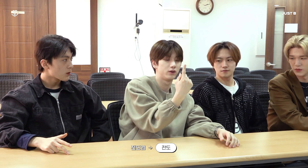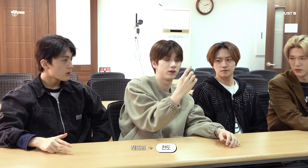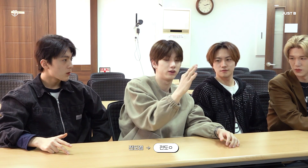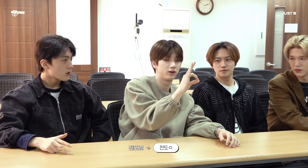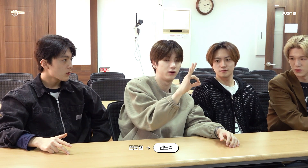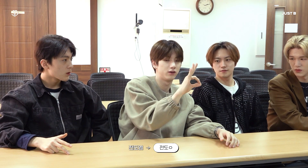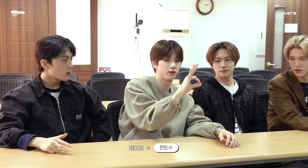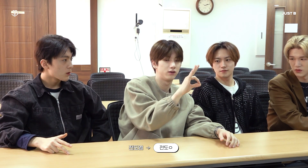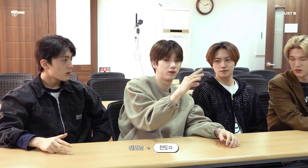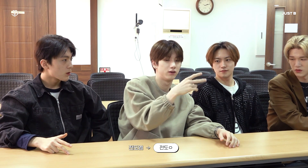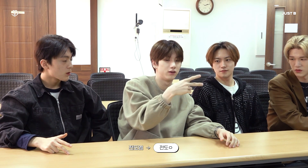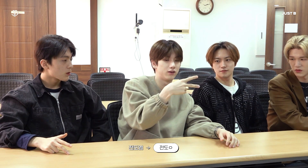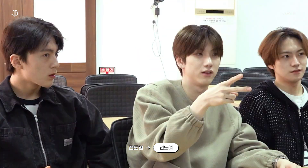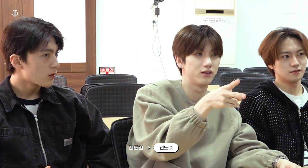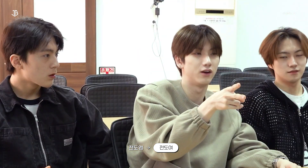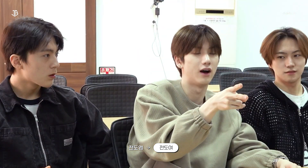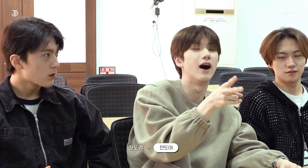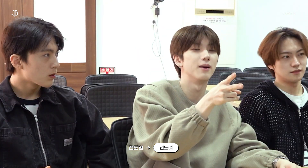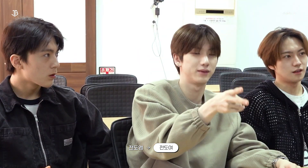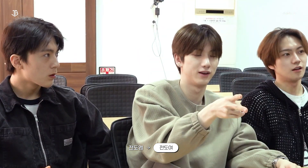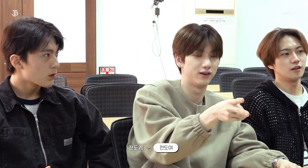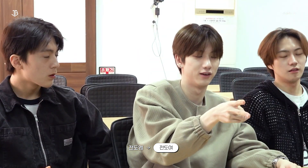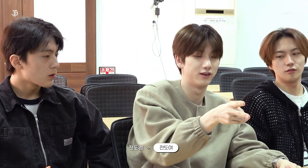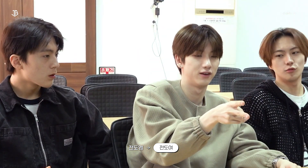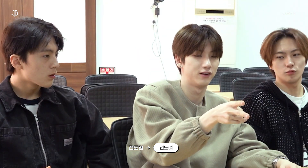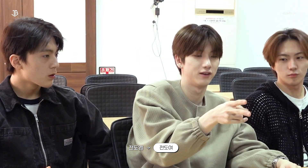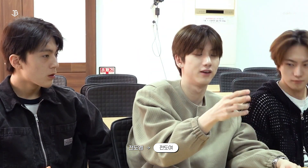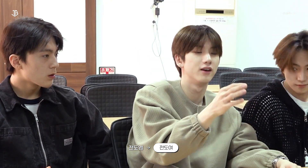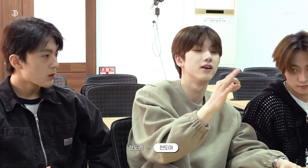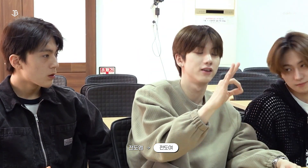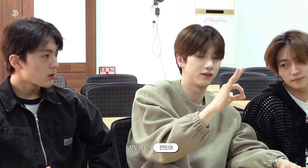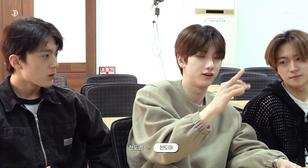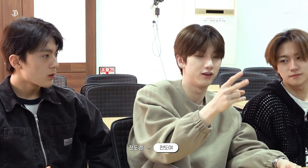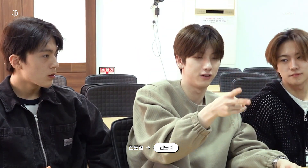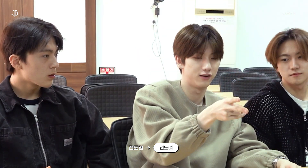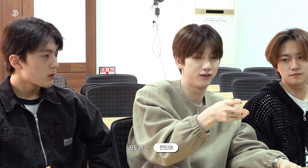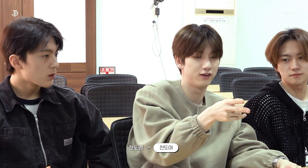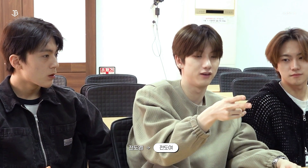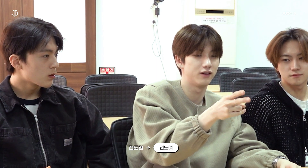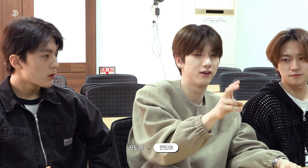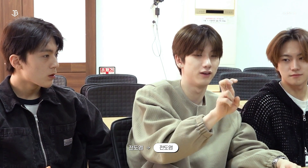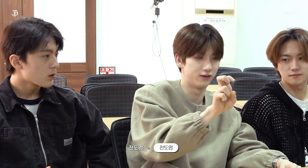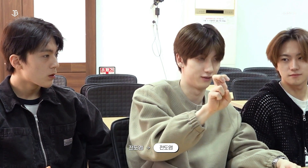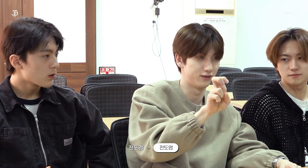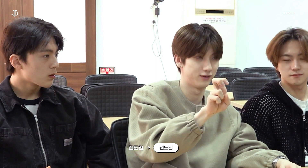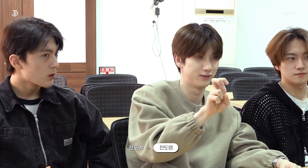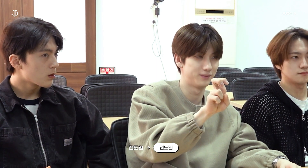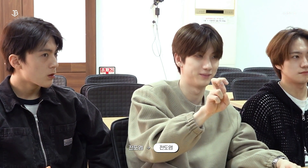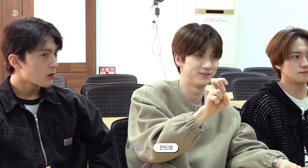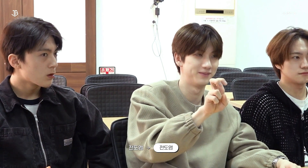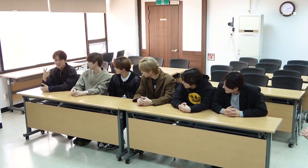'Yeom'